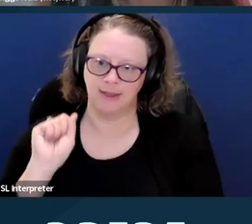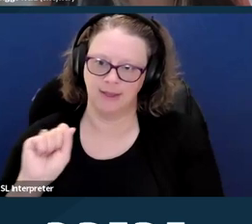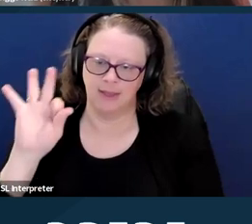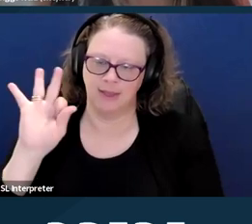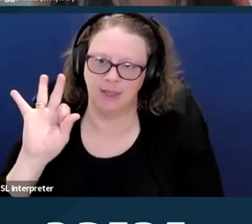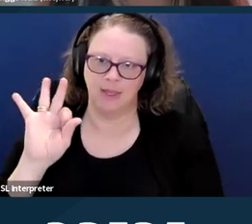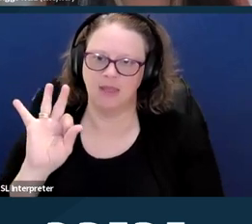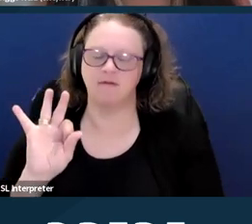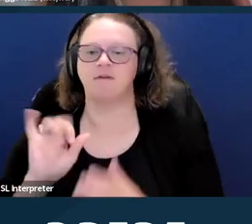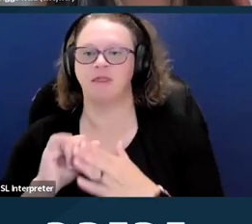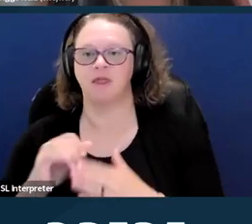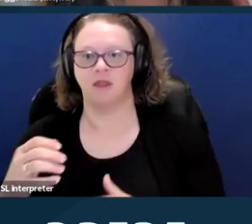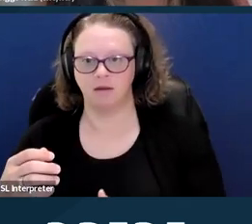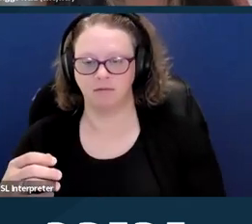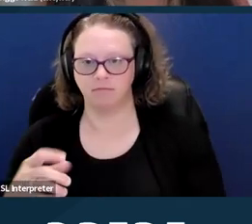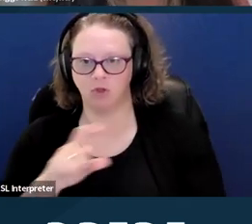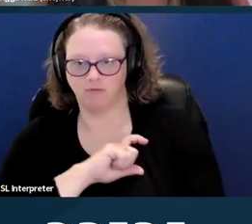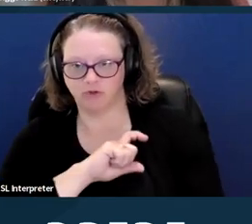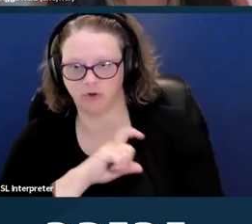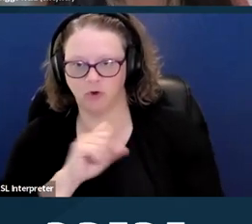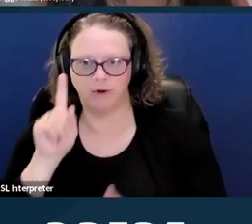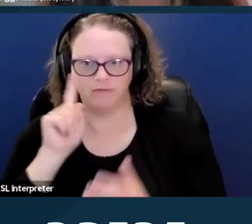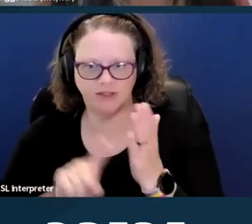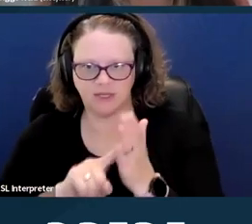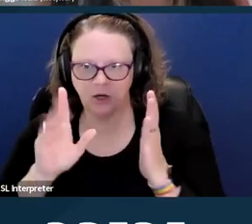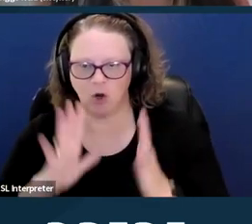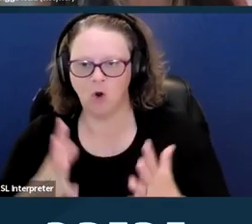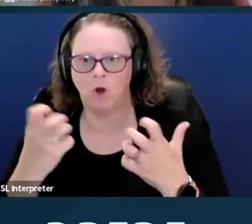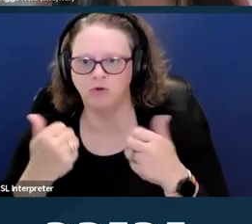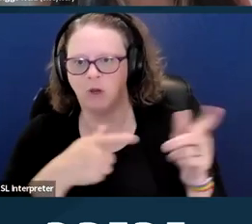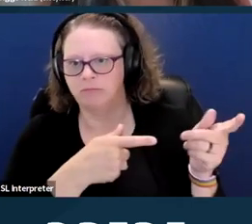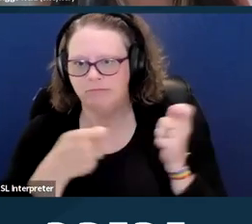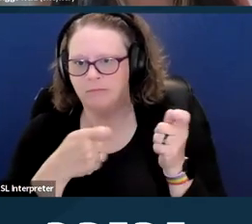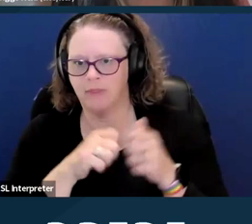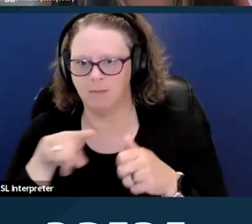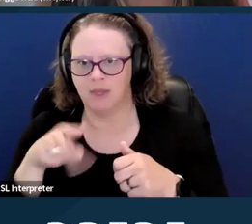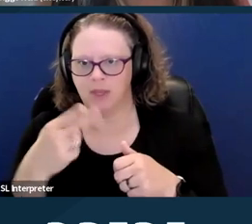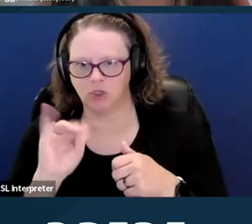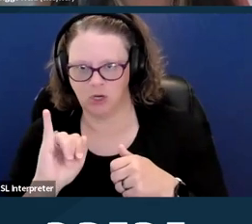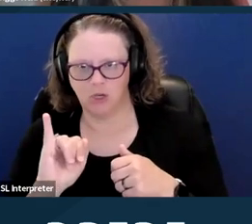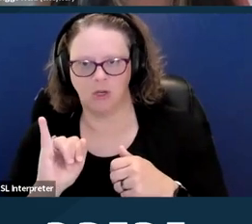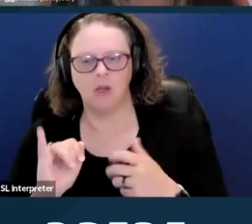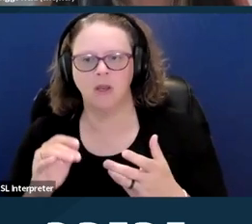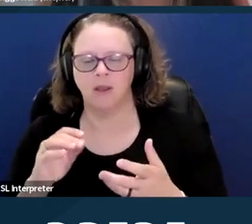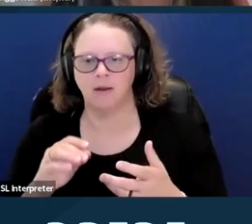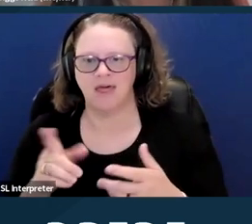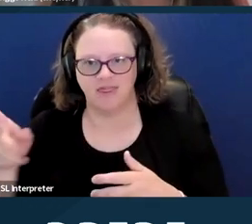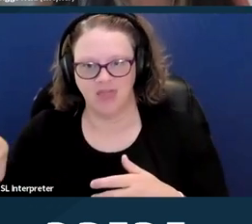or investigator wants to try and get this protected healthcare information, it's on them to prove that the healthcare